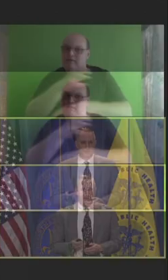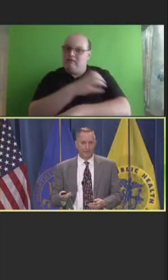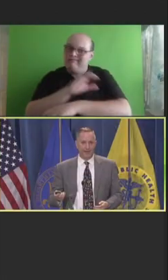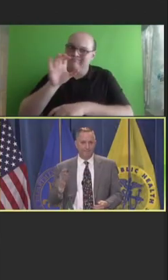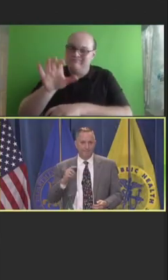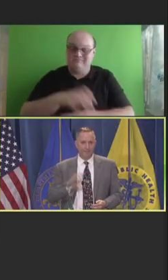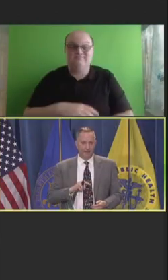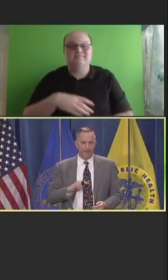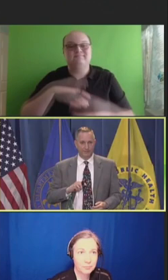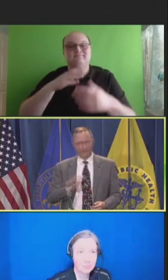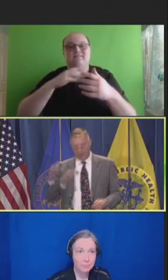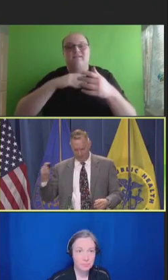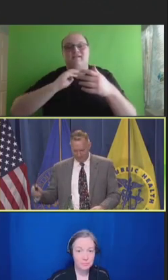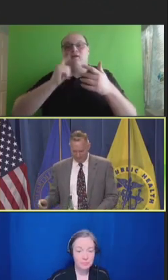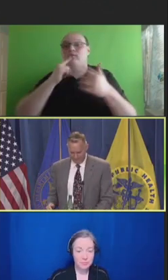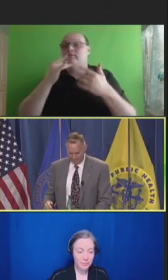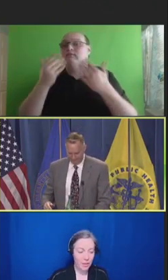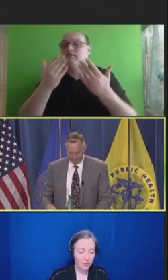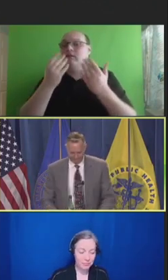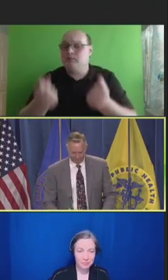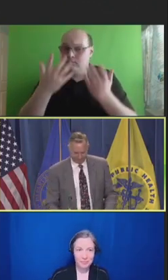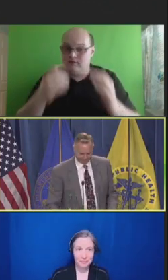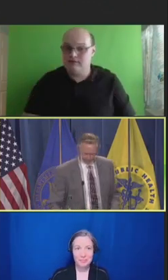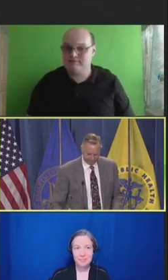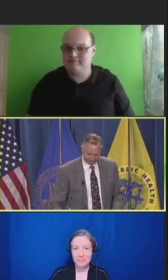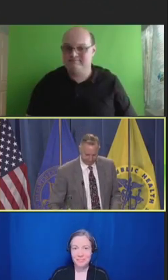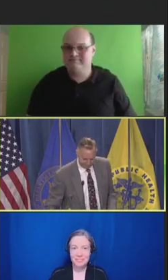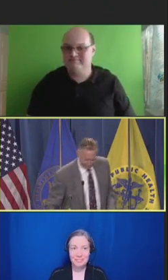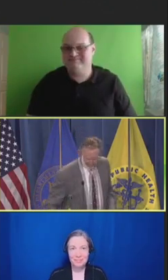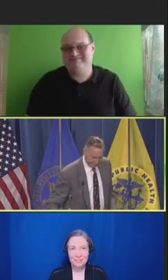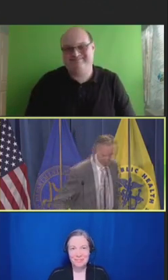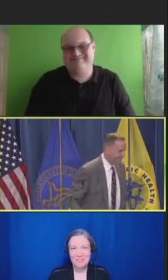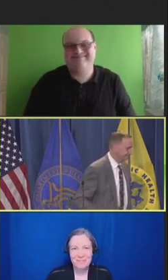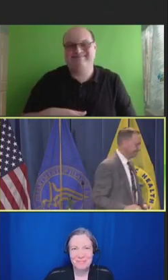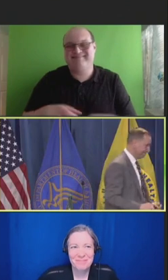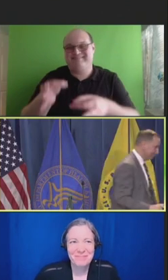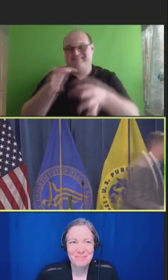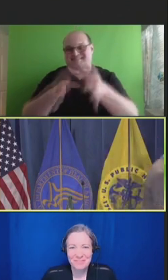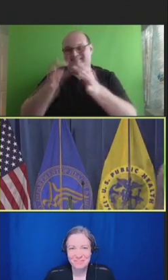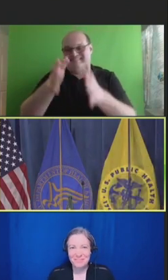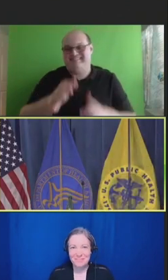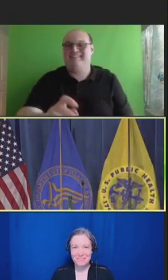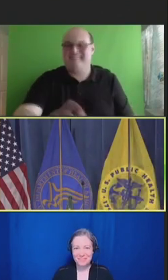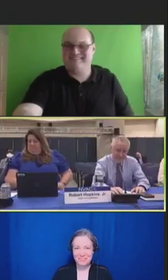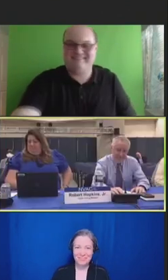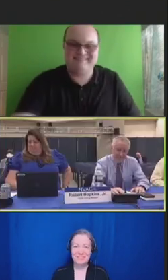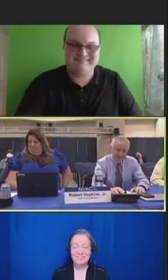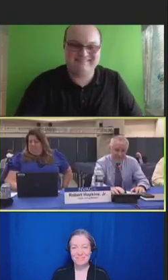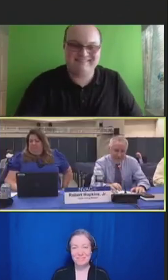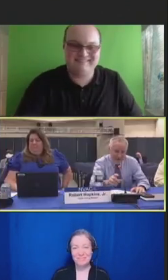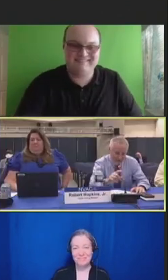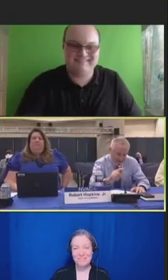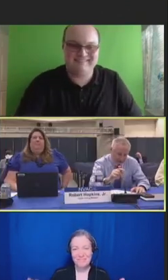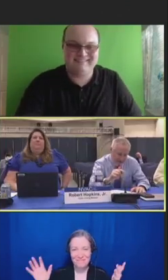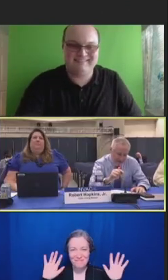And with that, I will say thank you.